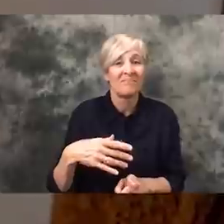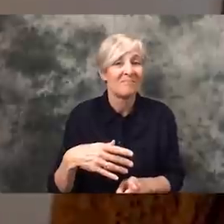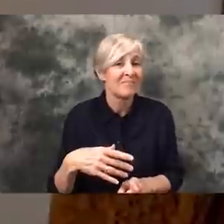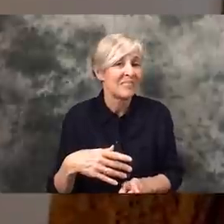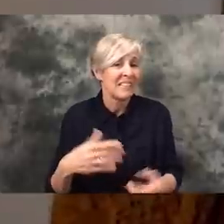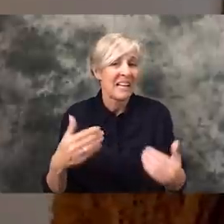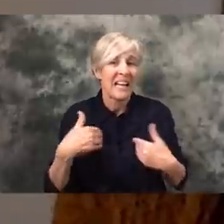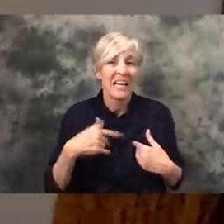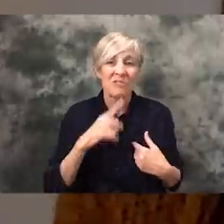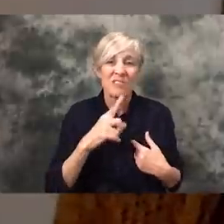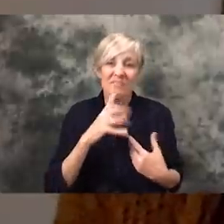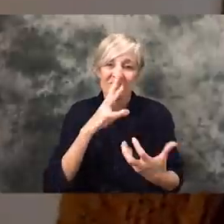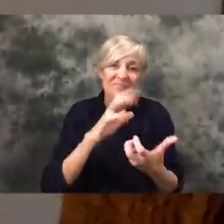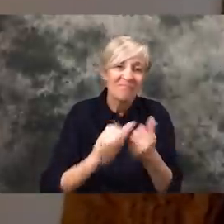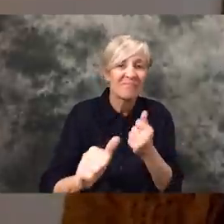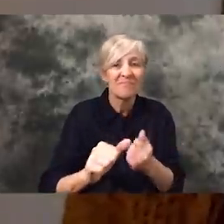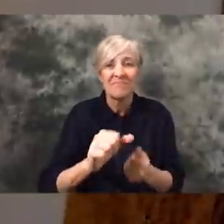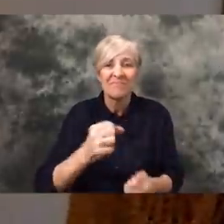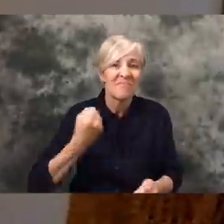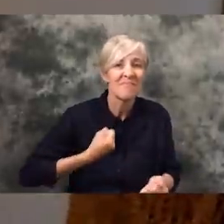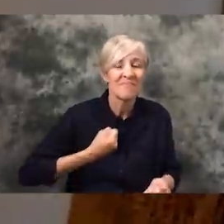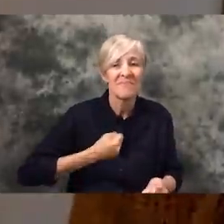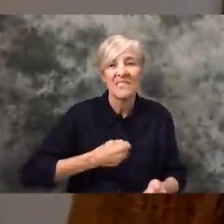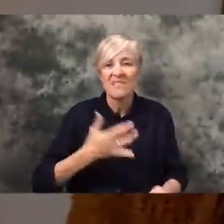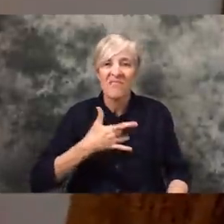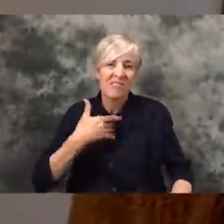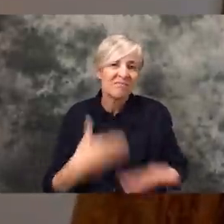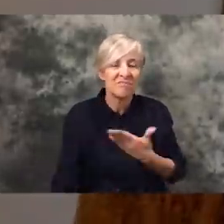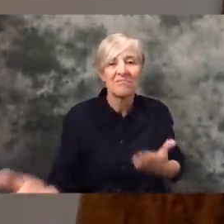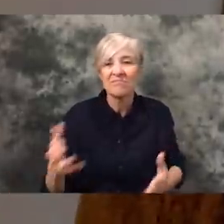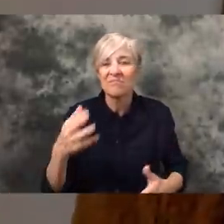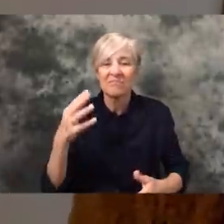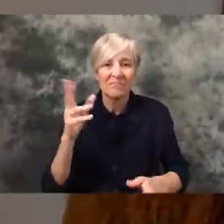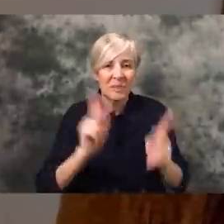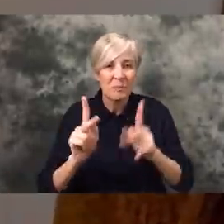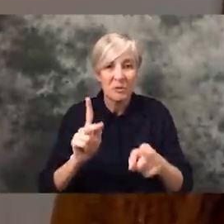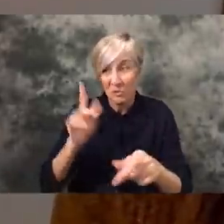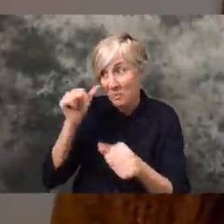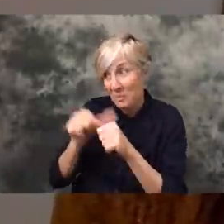cutthroat personalities and specifically in the kitchen (as I'm sure you recall)